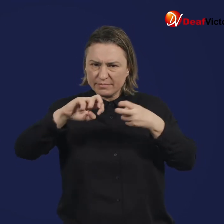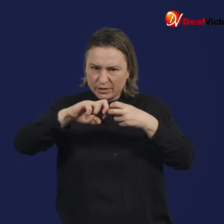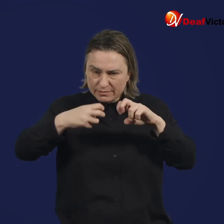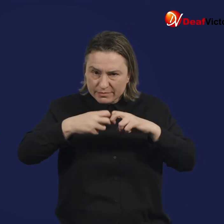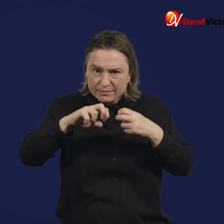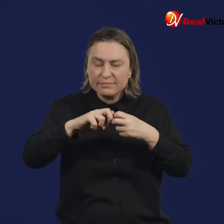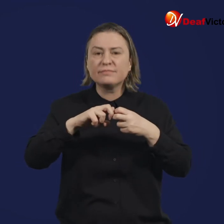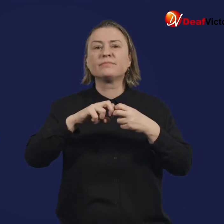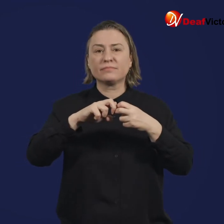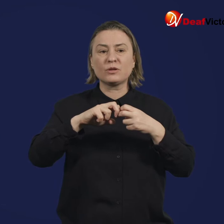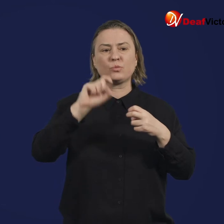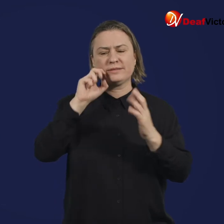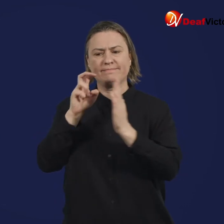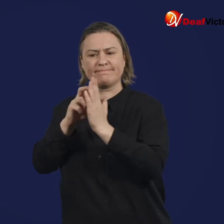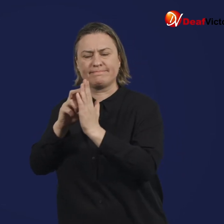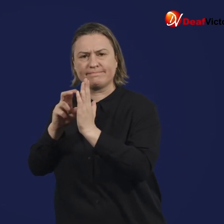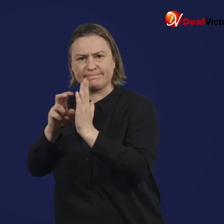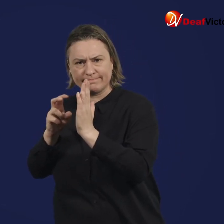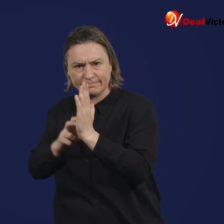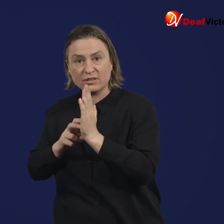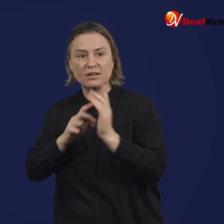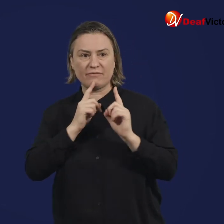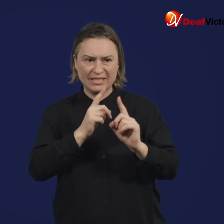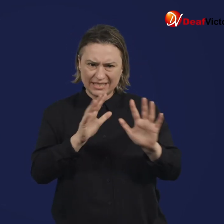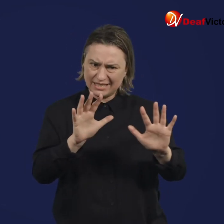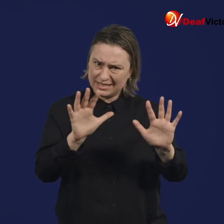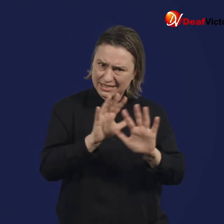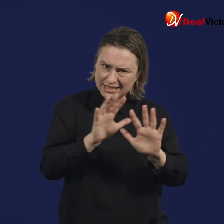depending on their age and any underlying health issues.